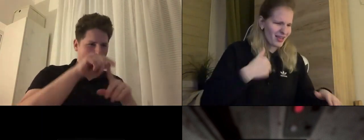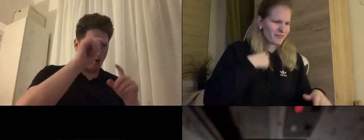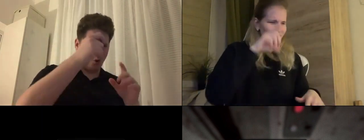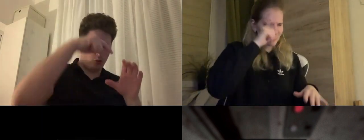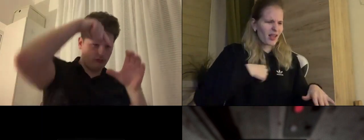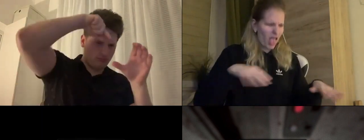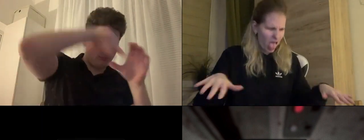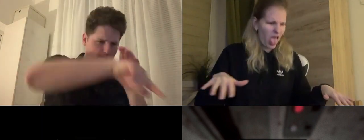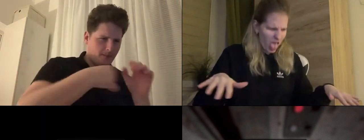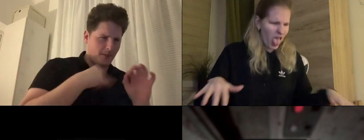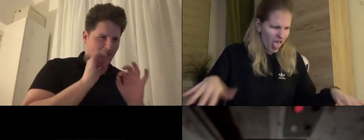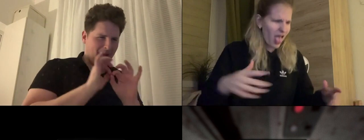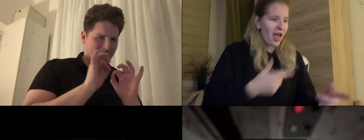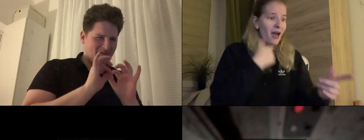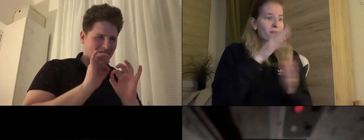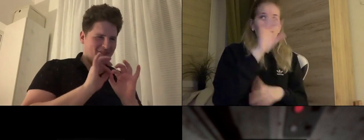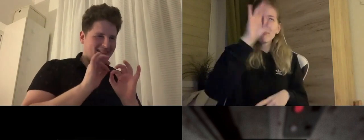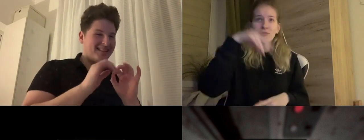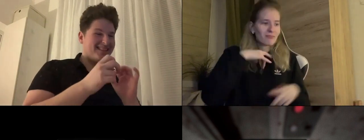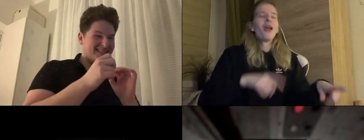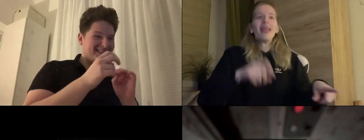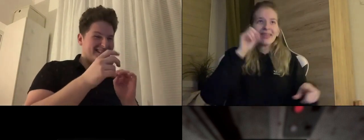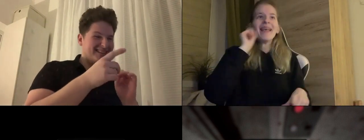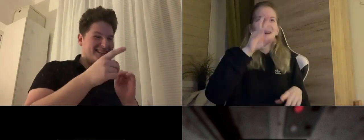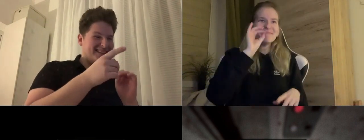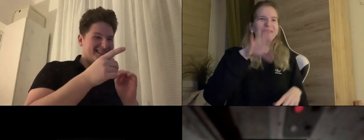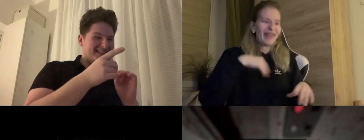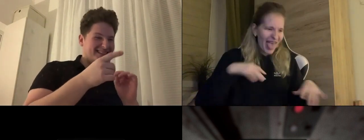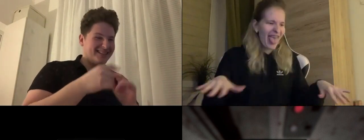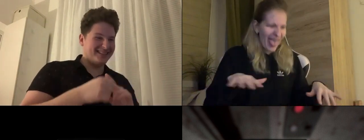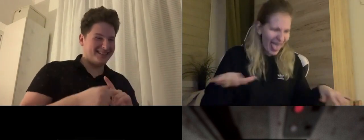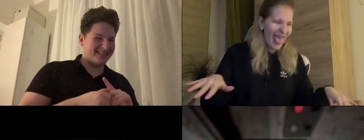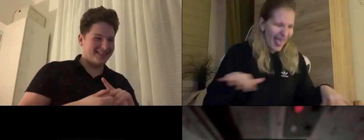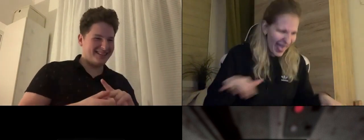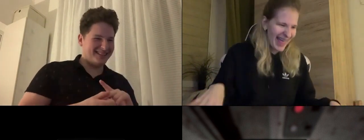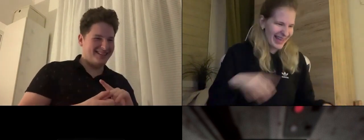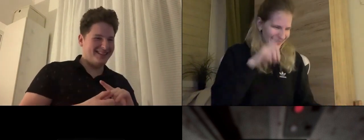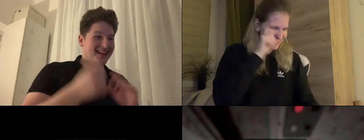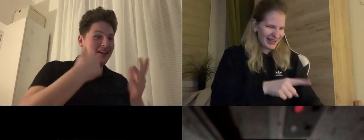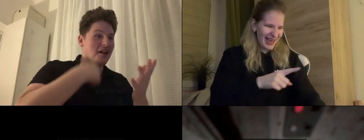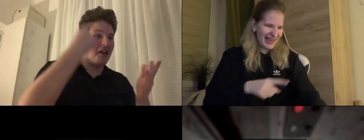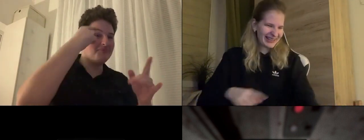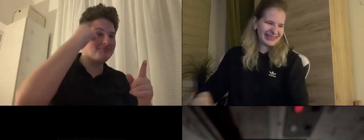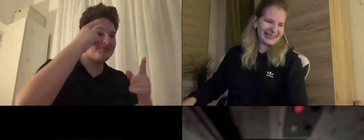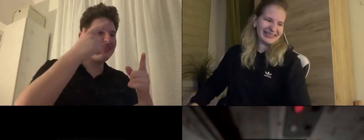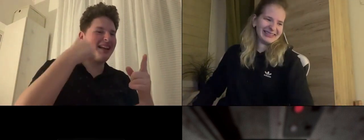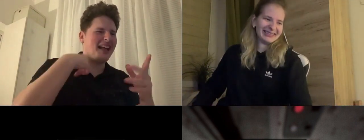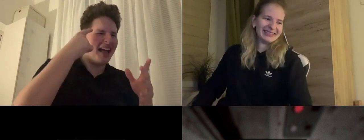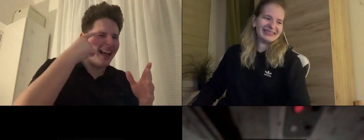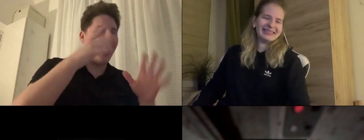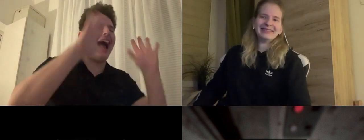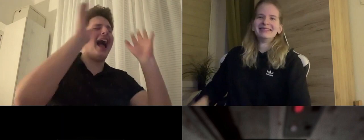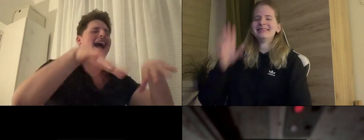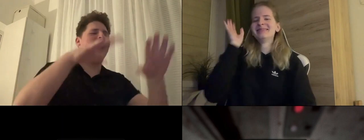You don't need to believe ... I asked you if it was a bug and you answered that so I bought your fairy tale and broke down ... Idiot! I got to know late